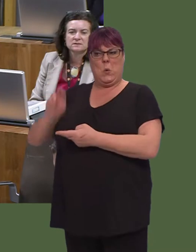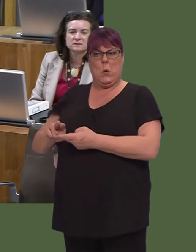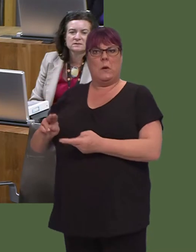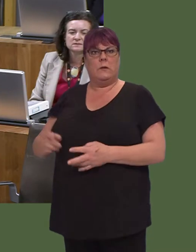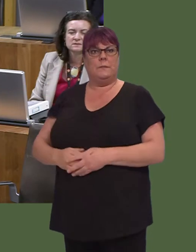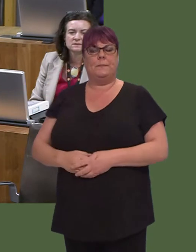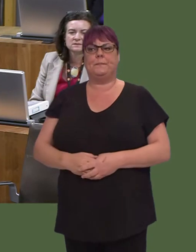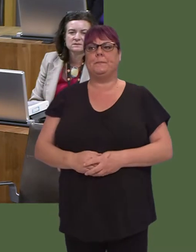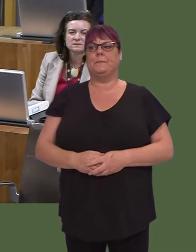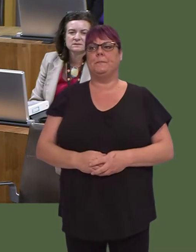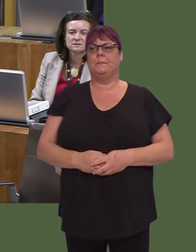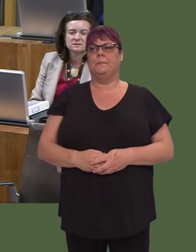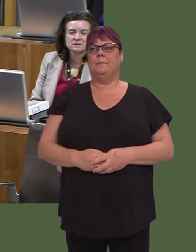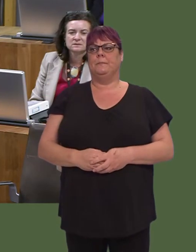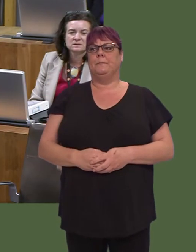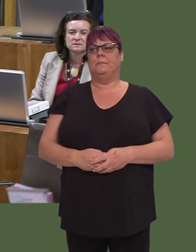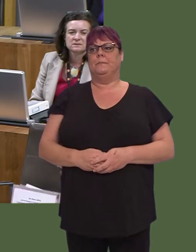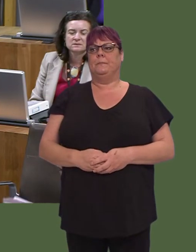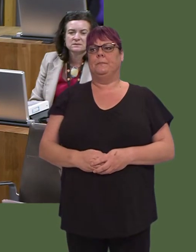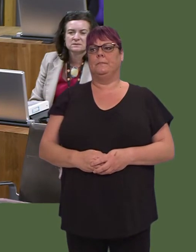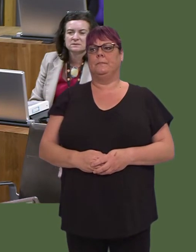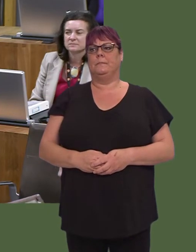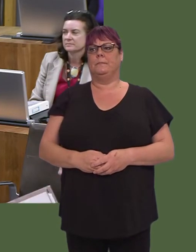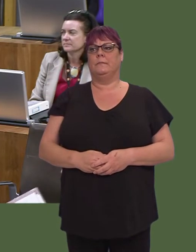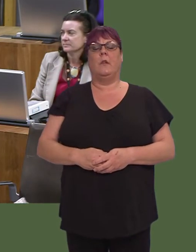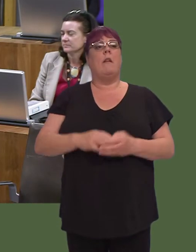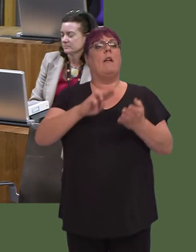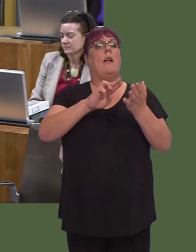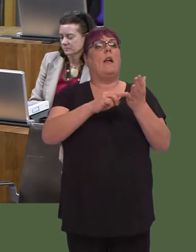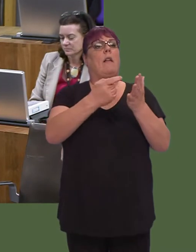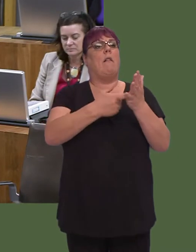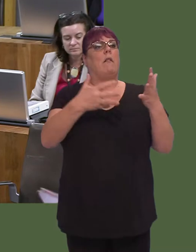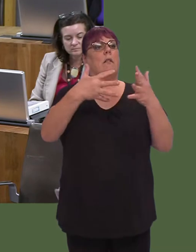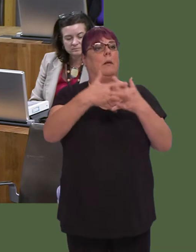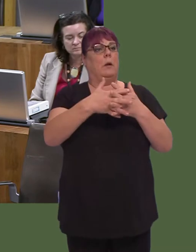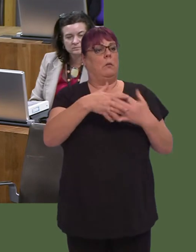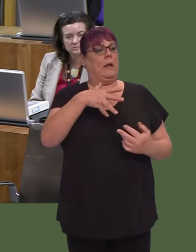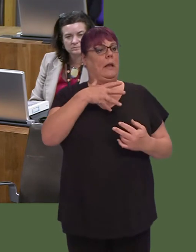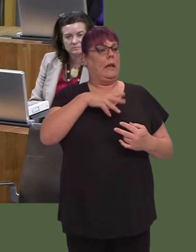Now, what we will do, of course, is wait for NRW to conduct an analysis of whether there